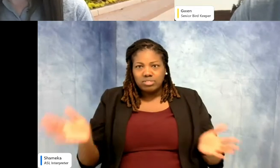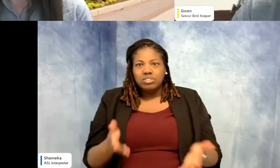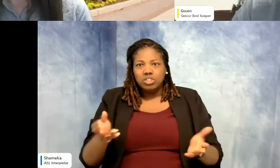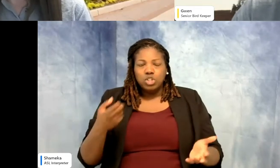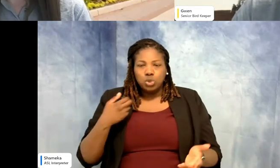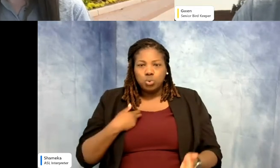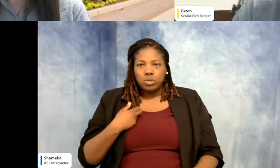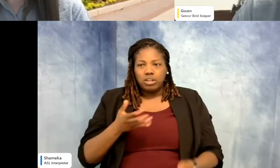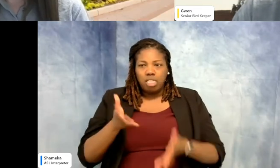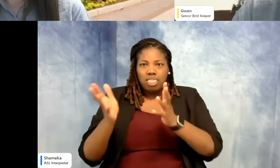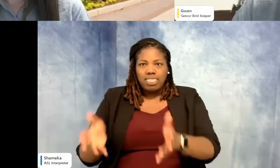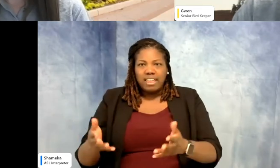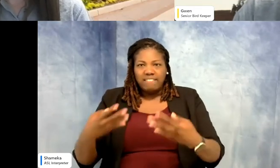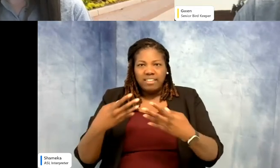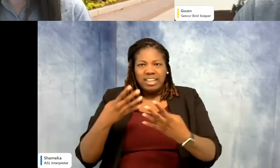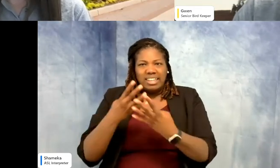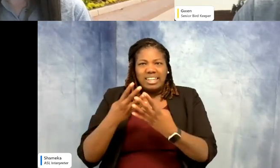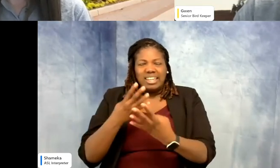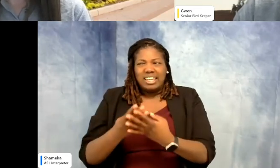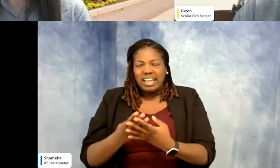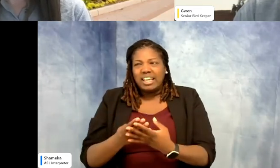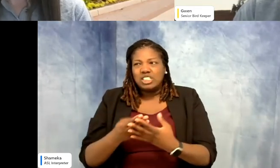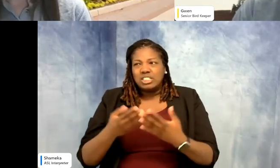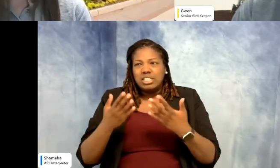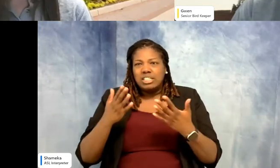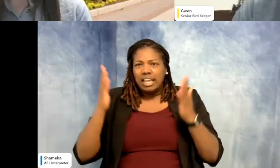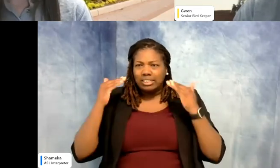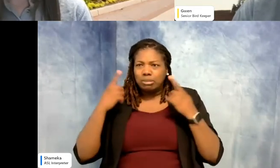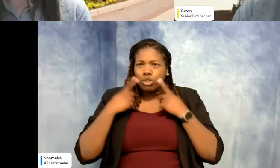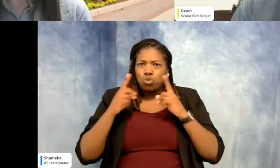and expect it to thrive. That's no way to treat an animal. So I did take what I learned at the Zoo